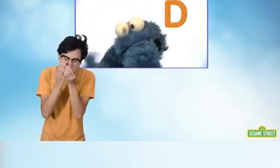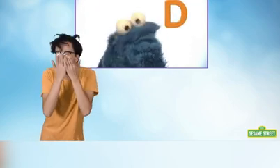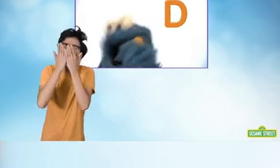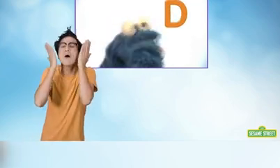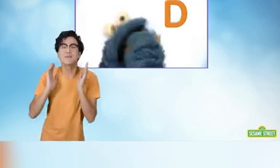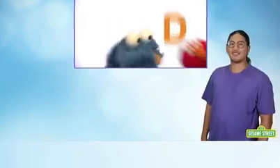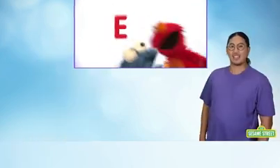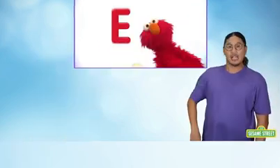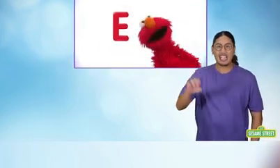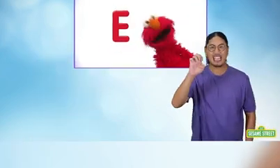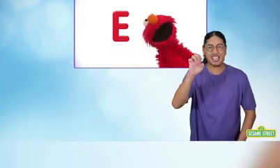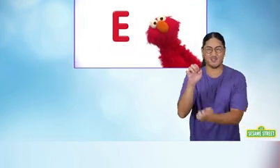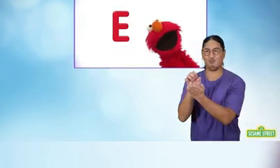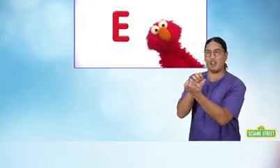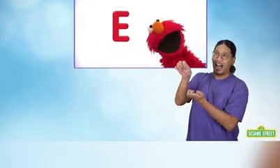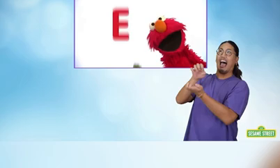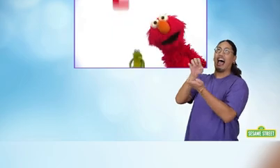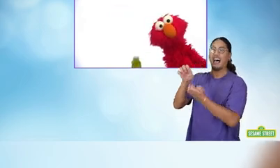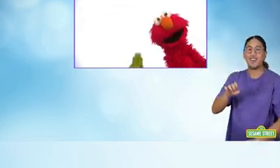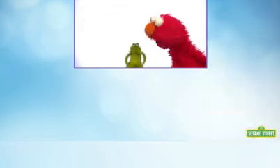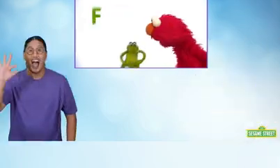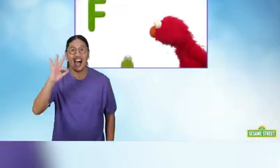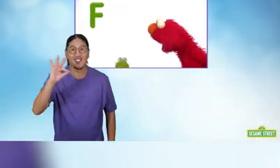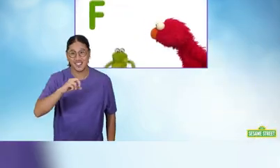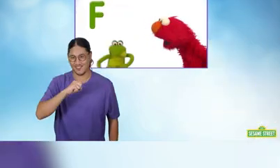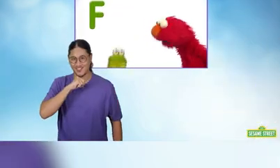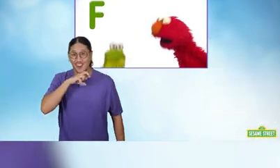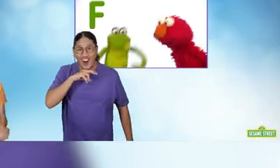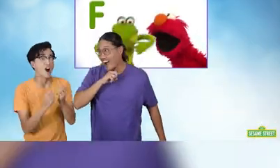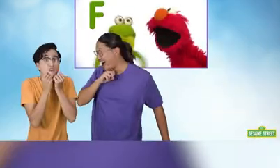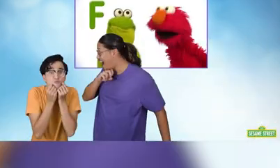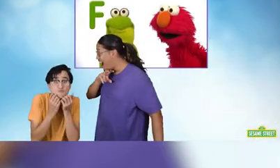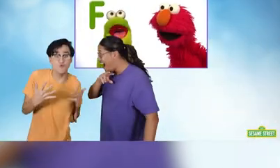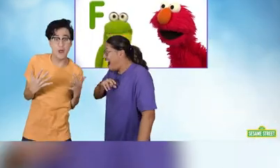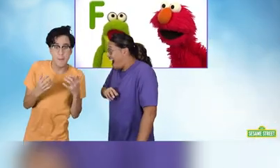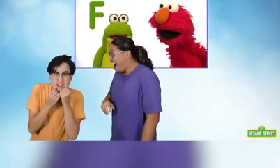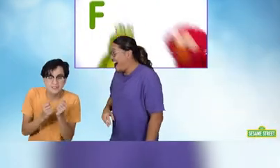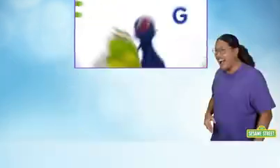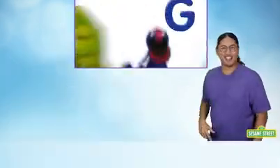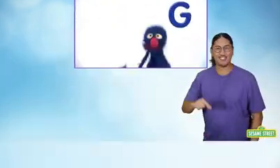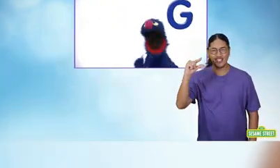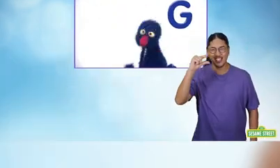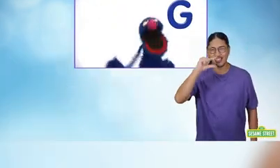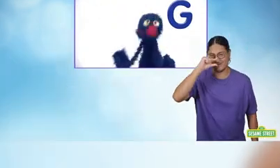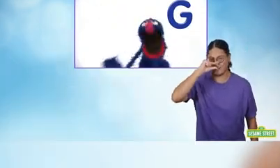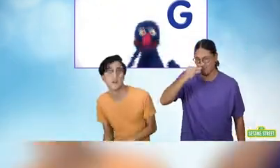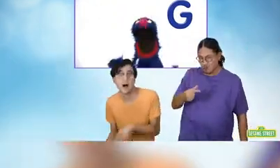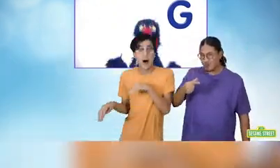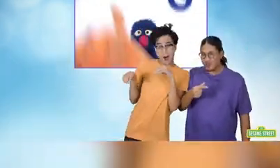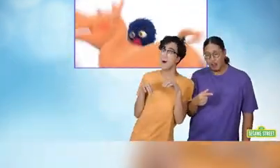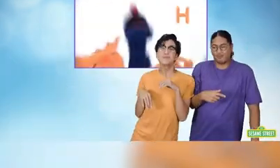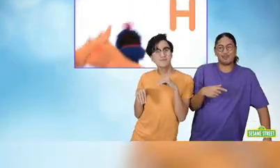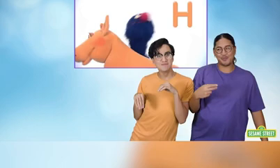Om nom nom nom. E is for Elmo F is for frog Ribbet. G is for Grover